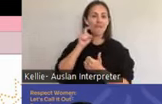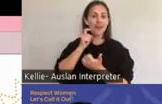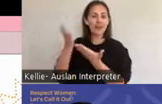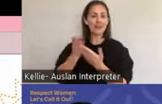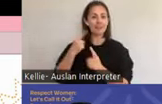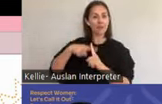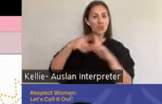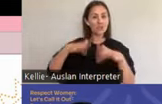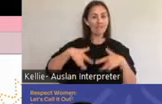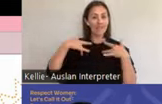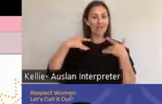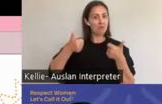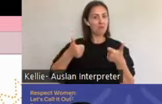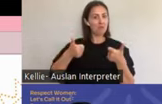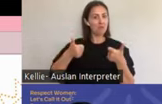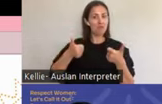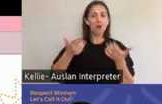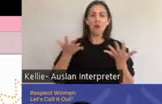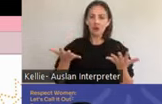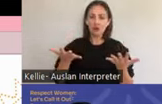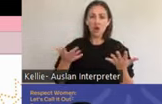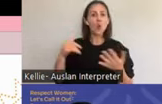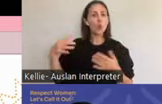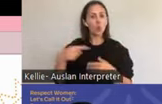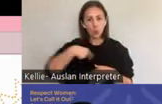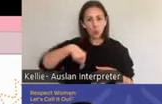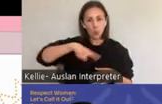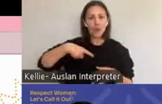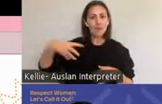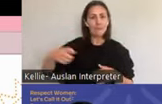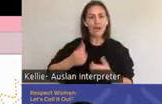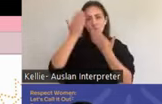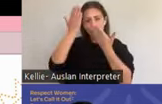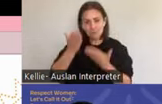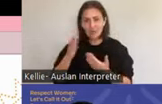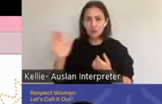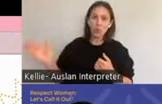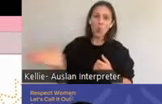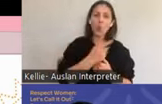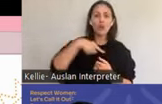open-minded, non-judgmental, and respectful of personal sexual autonomy when there is consent.